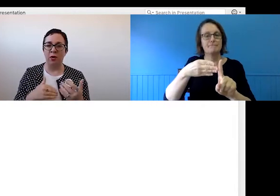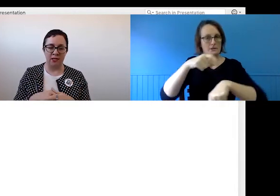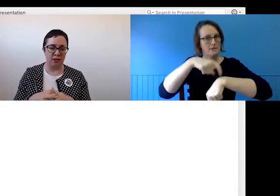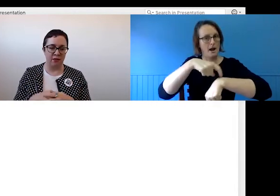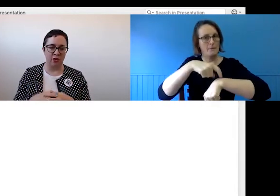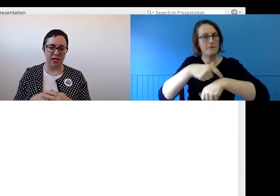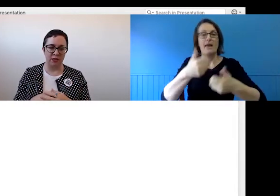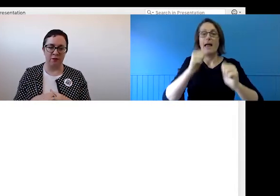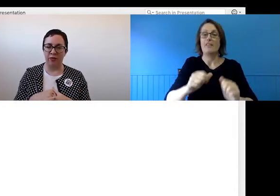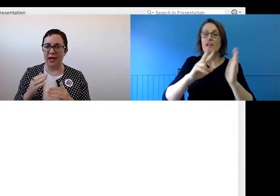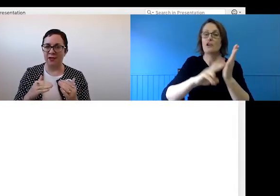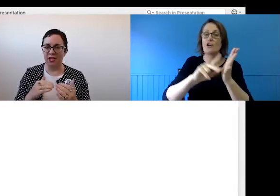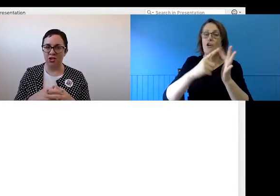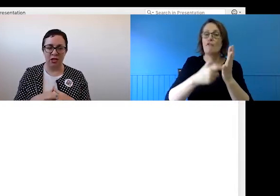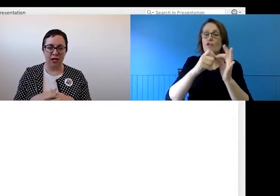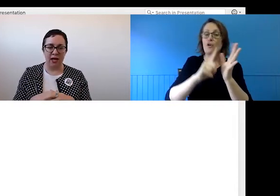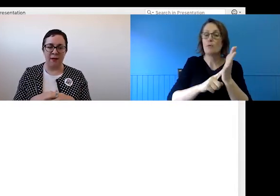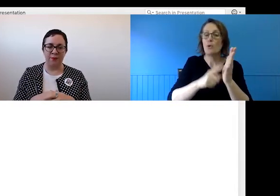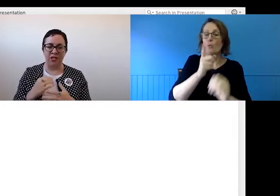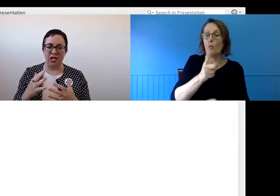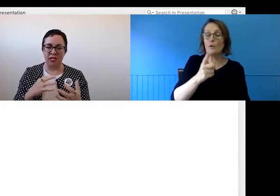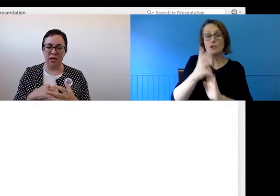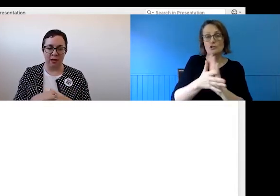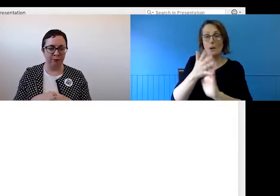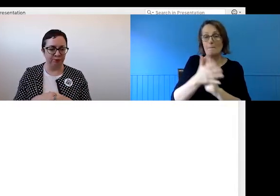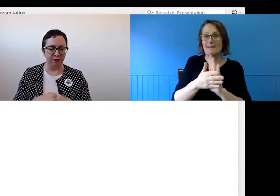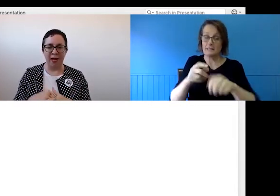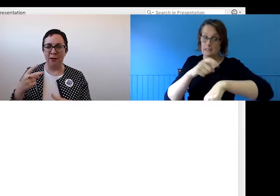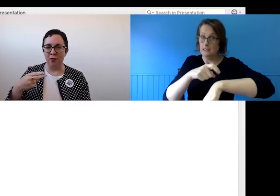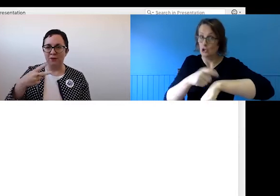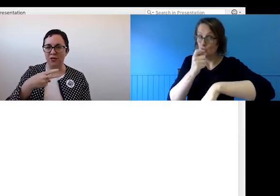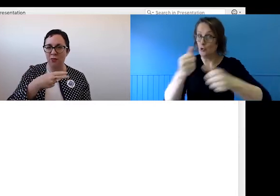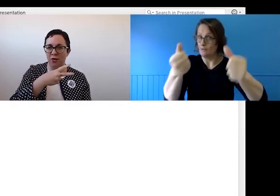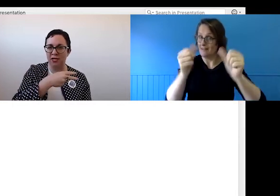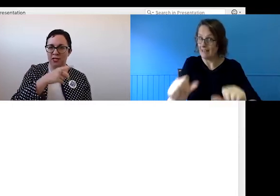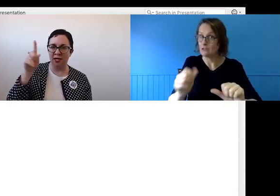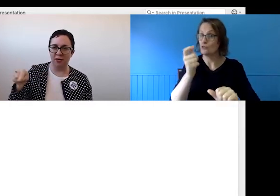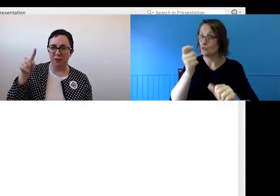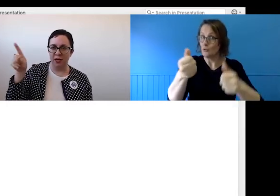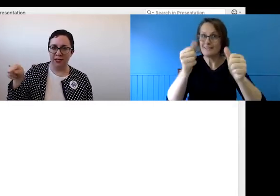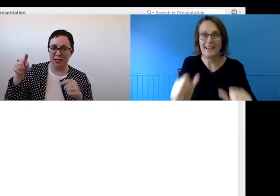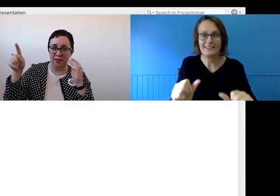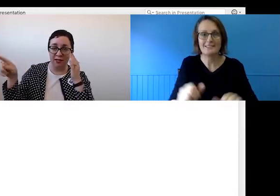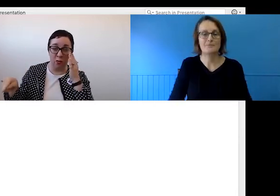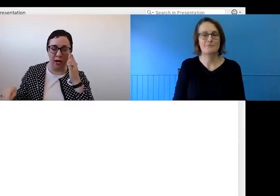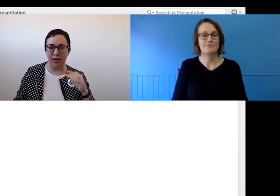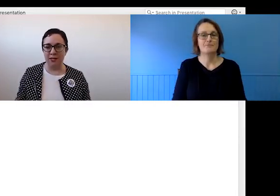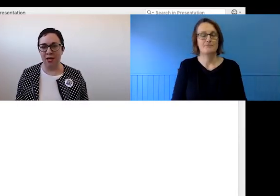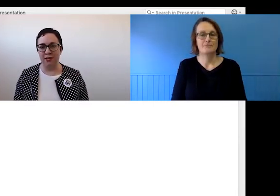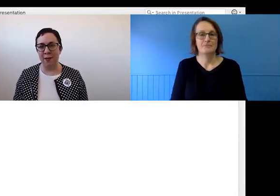verbal warnings at a few minutes before the end of each agenda time. Avoid visual warnings, you see a lot of scissor or wind-up symbols